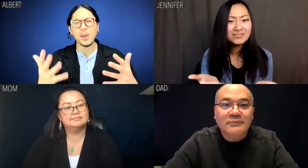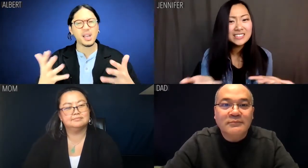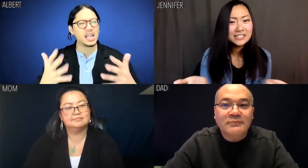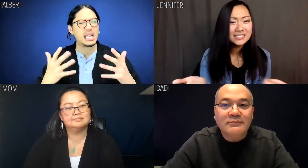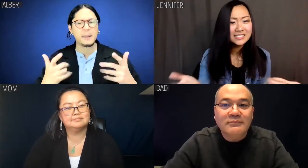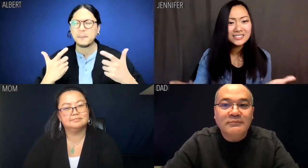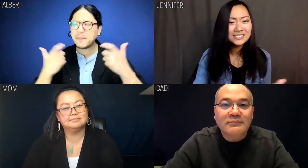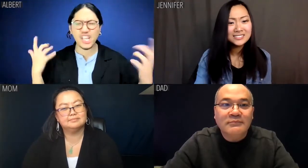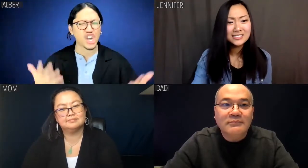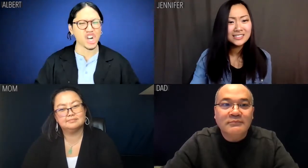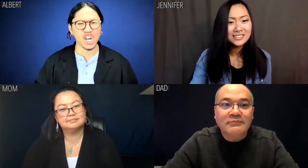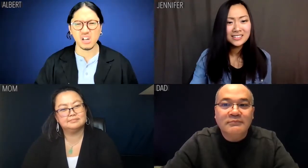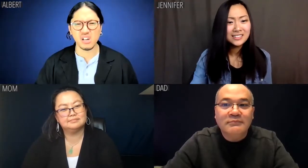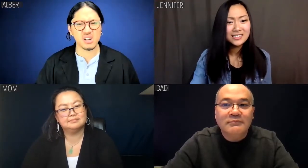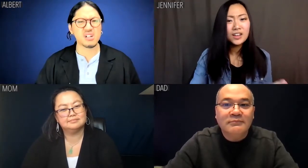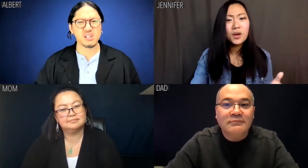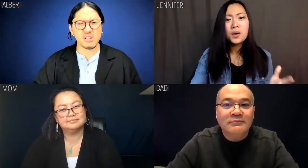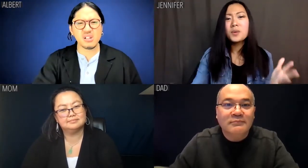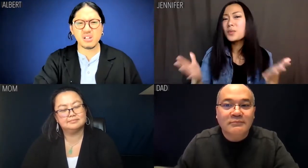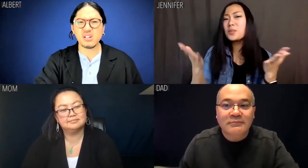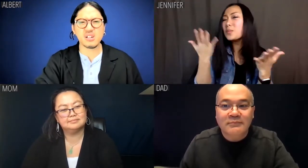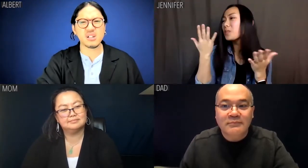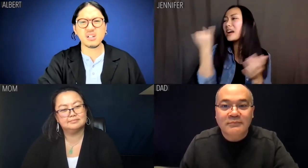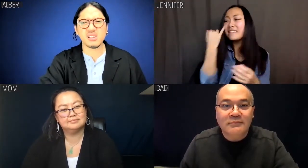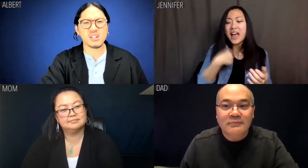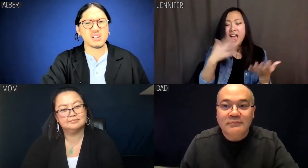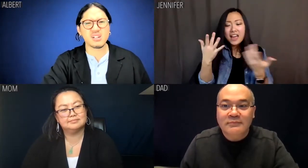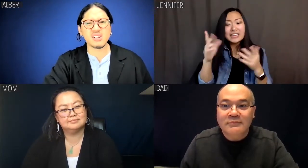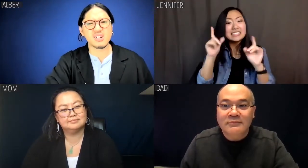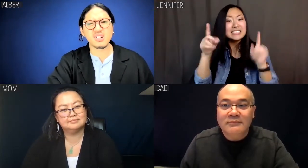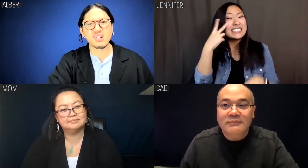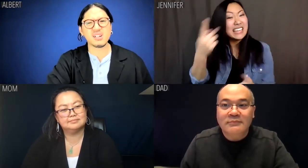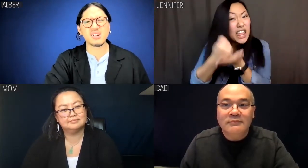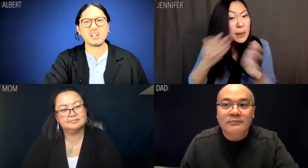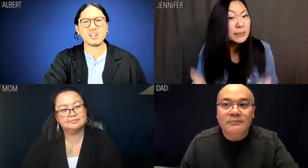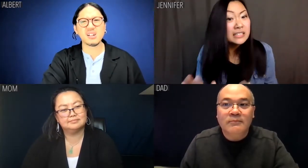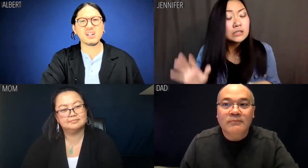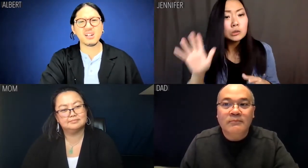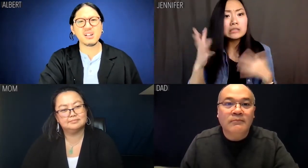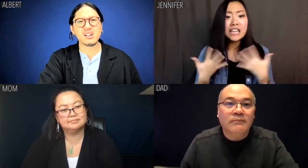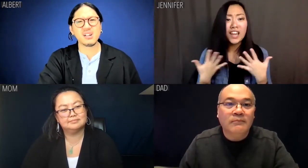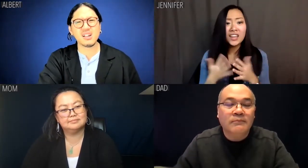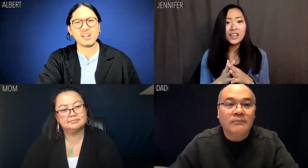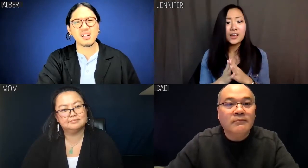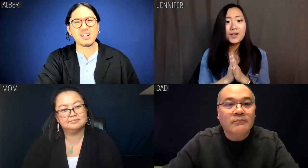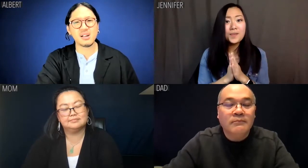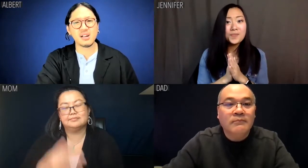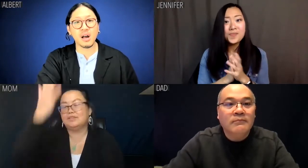Albert: Go bigger. Jennifer: Ok. OK. What if I go see a therapist? Scary!